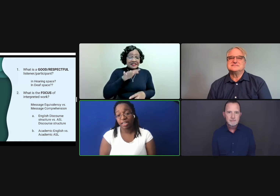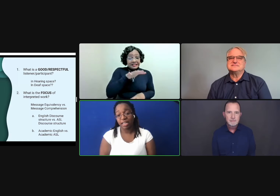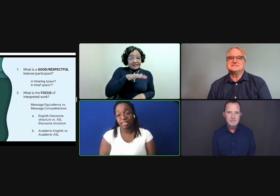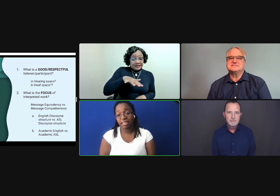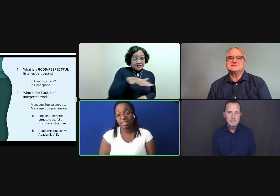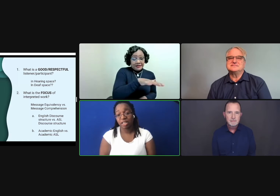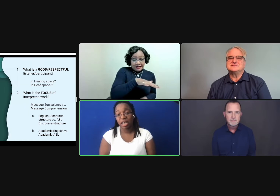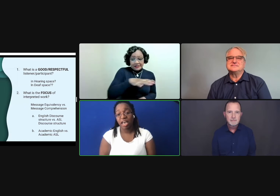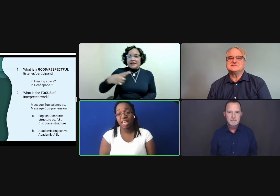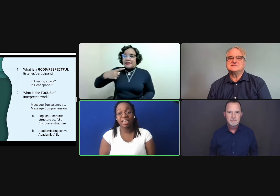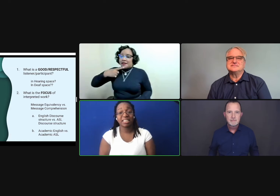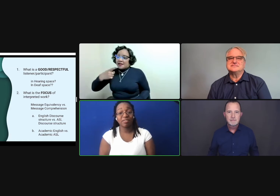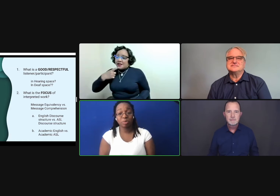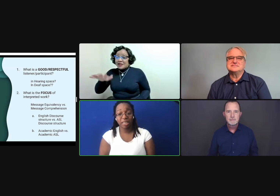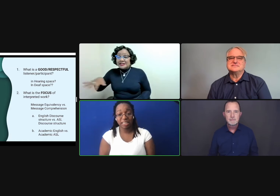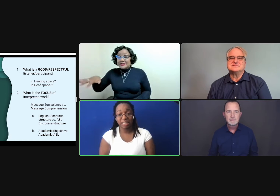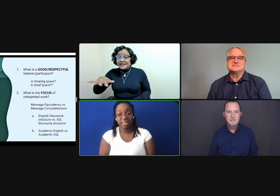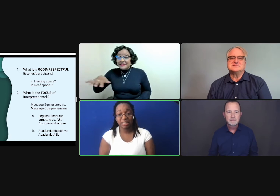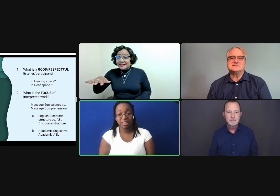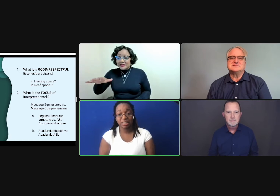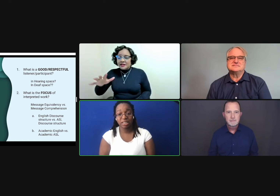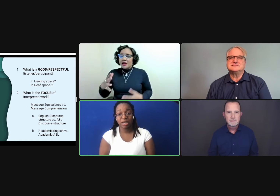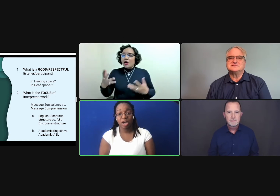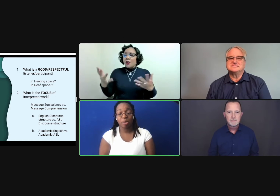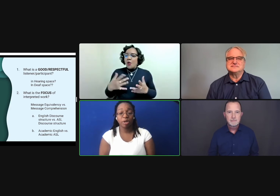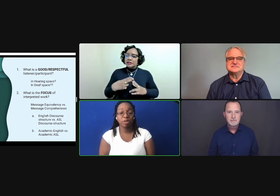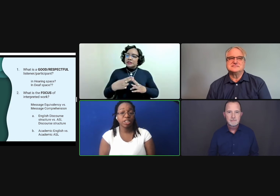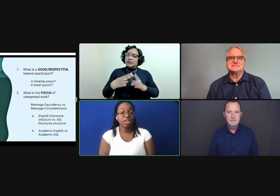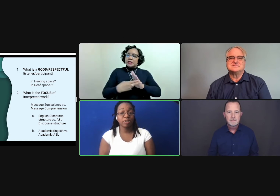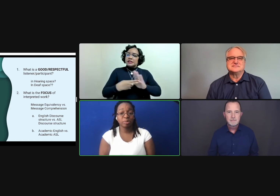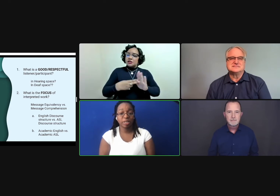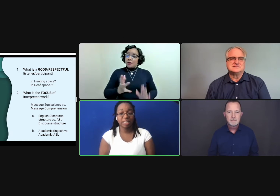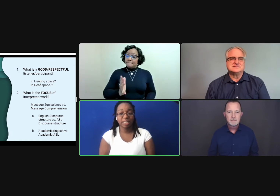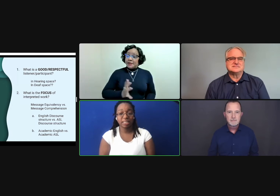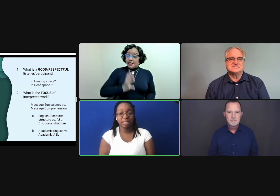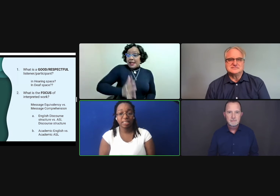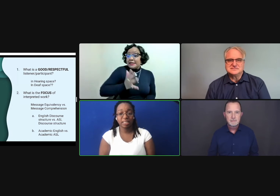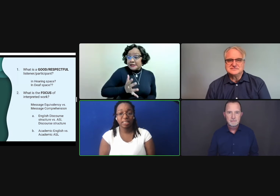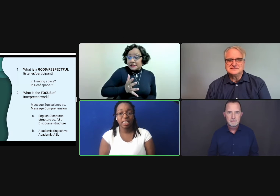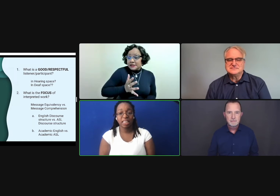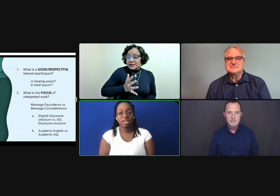recognized, in deaf spaces compared to hearing spaces,